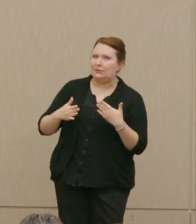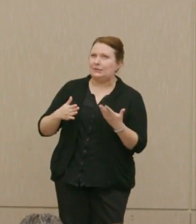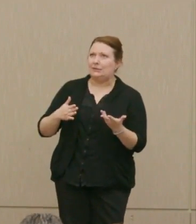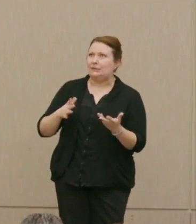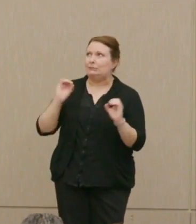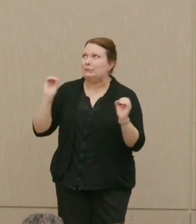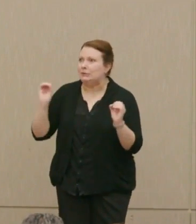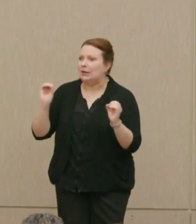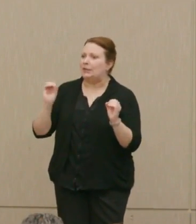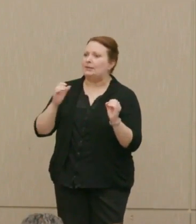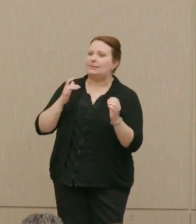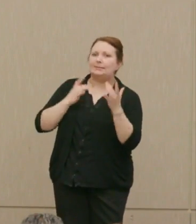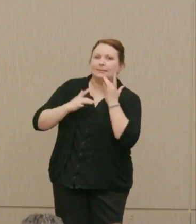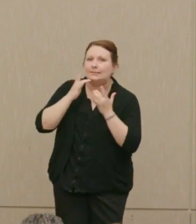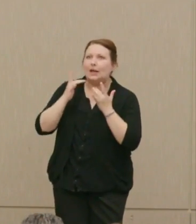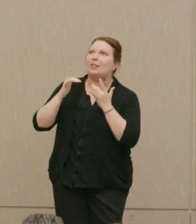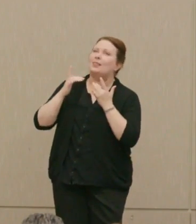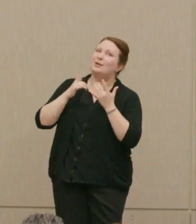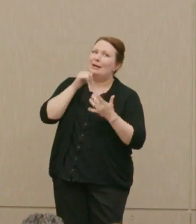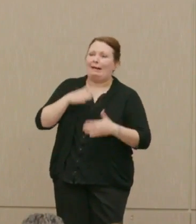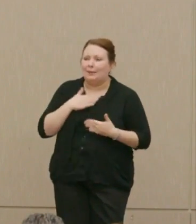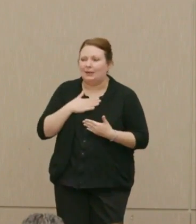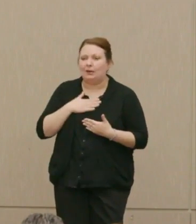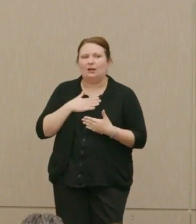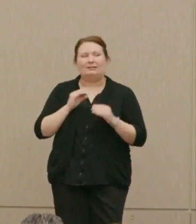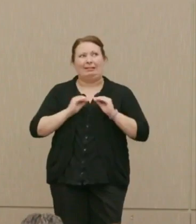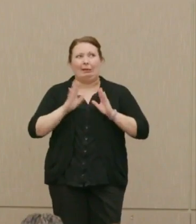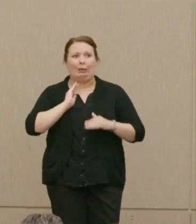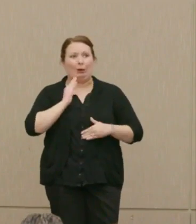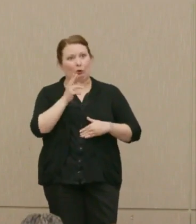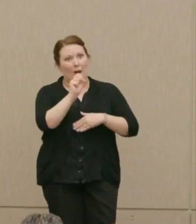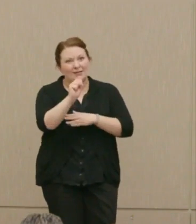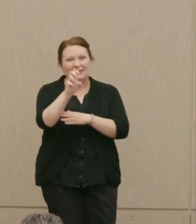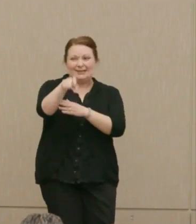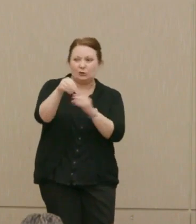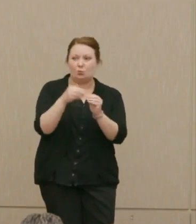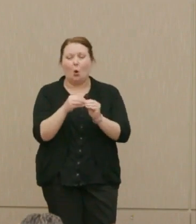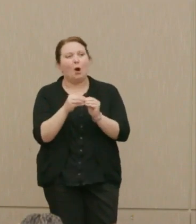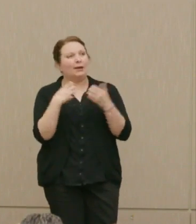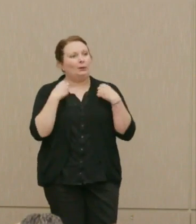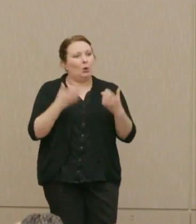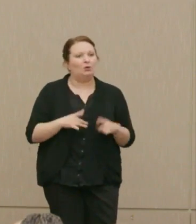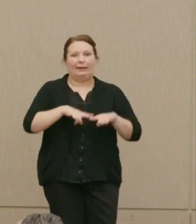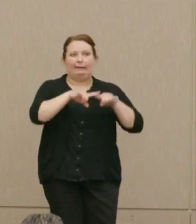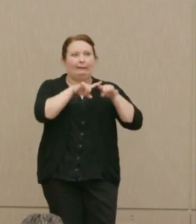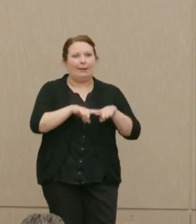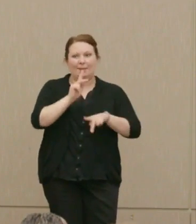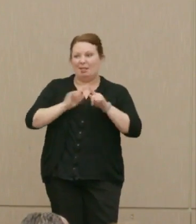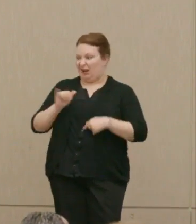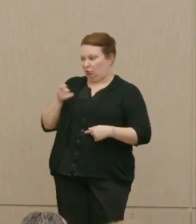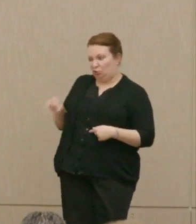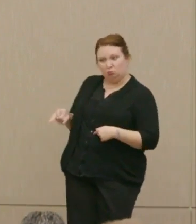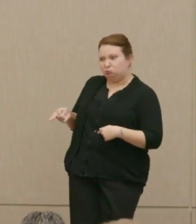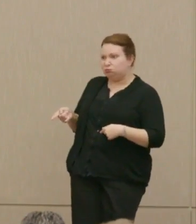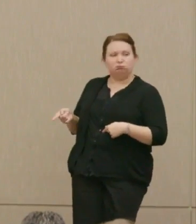Our country clearly needs more heroes, yet we can't count on many people like you, or